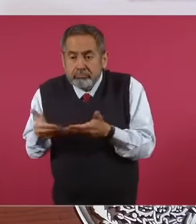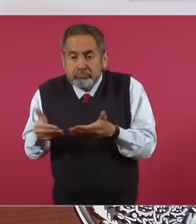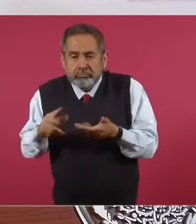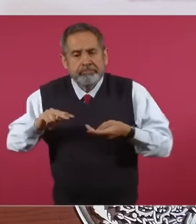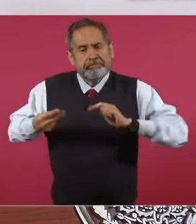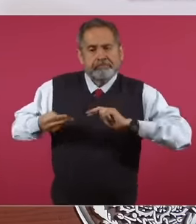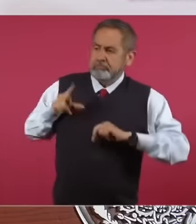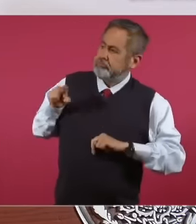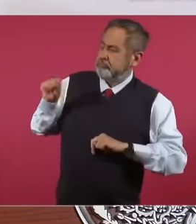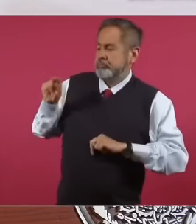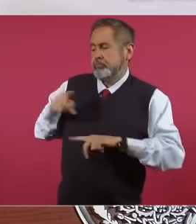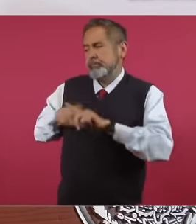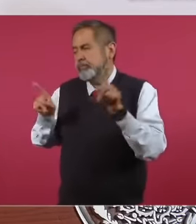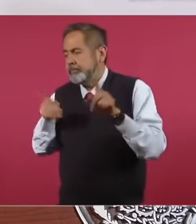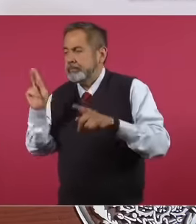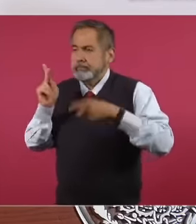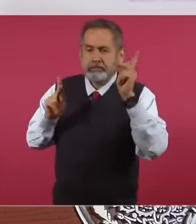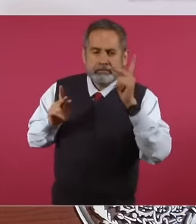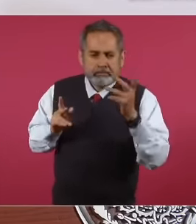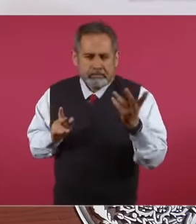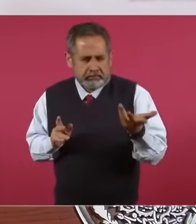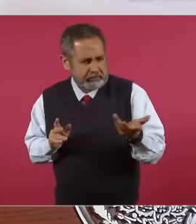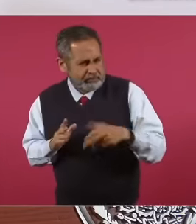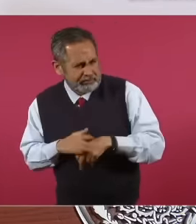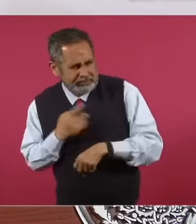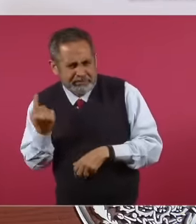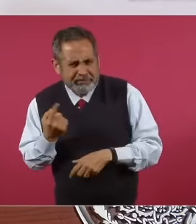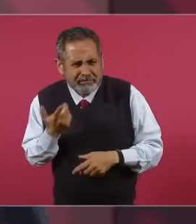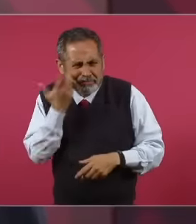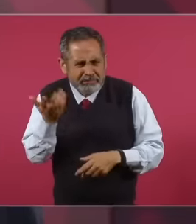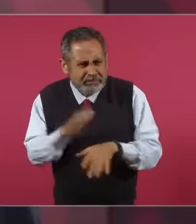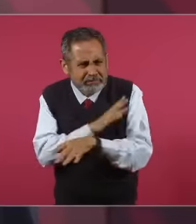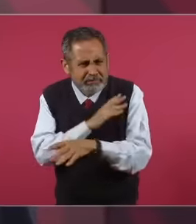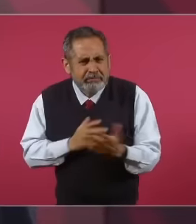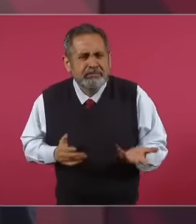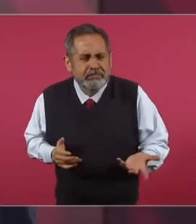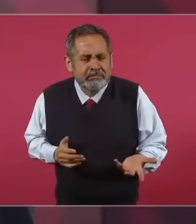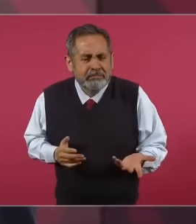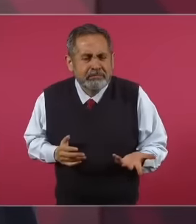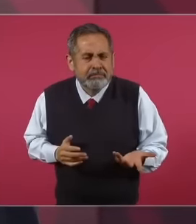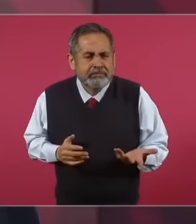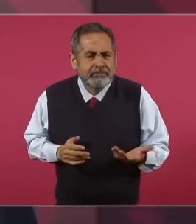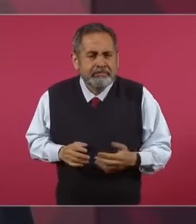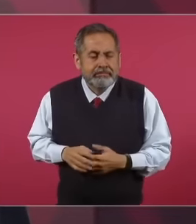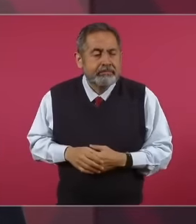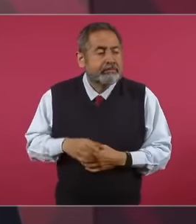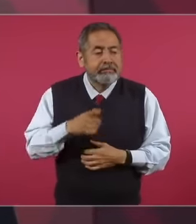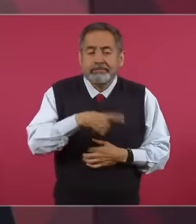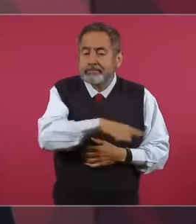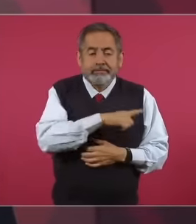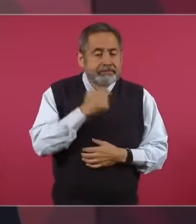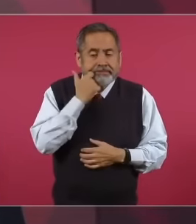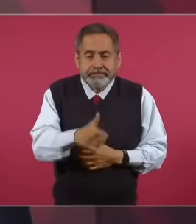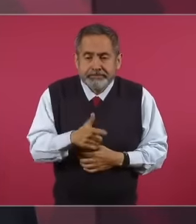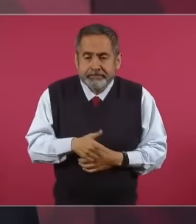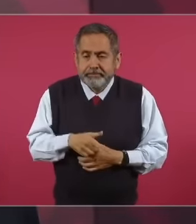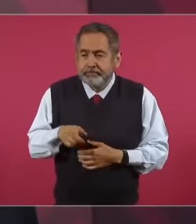because they want that the Constitution not be modified